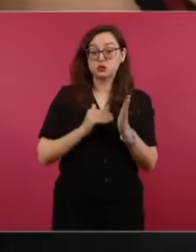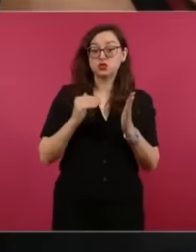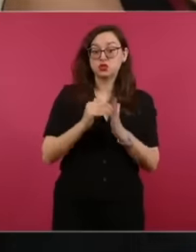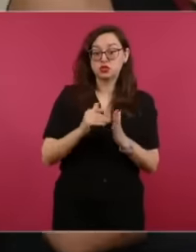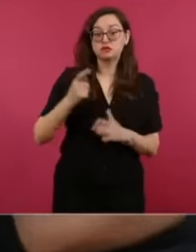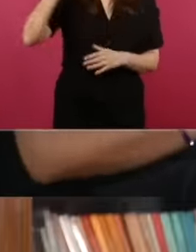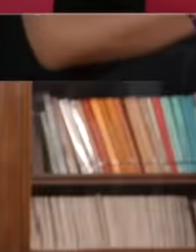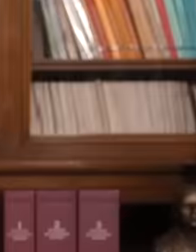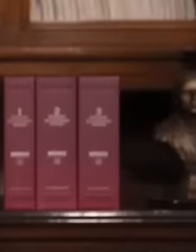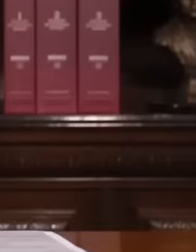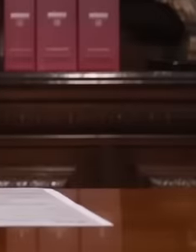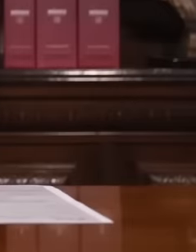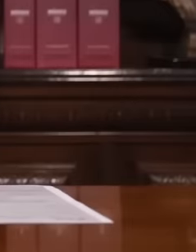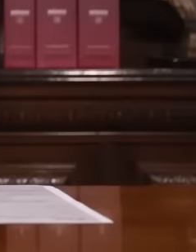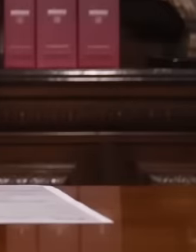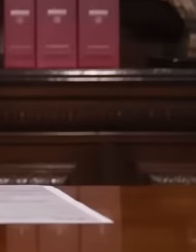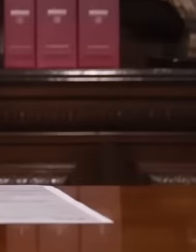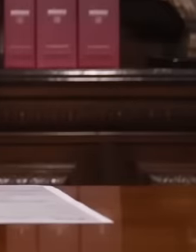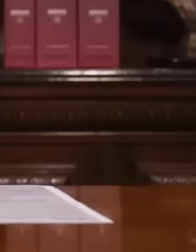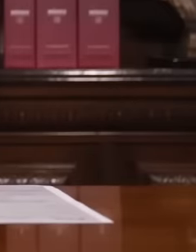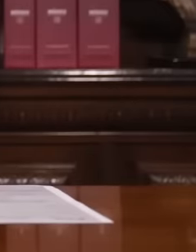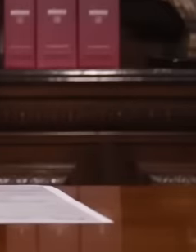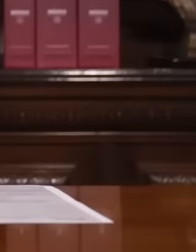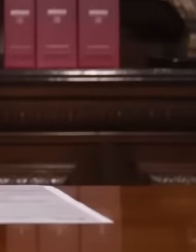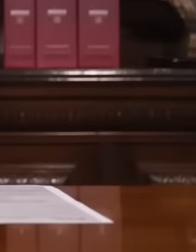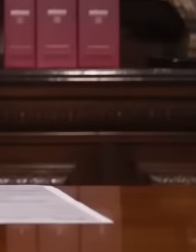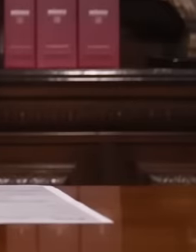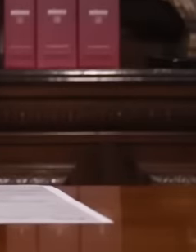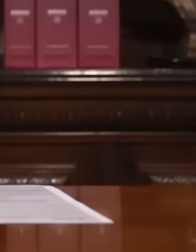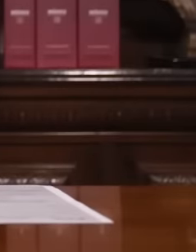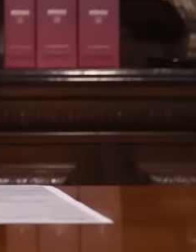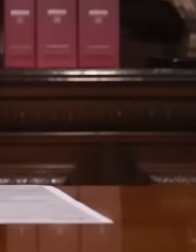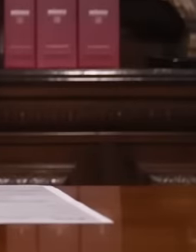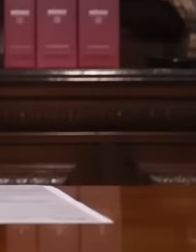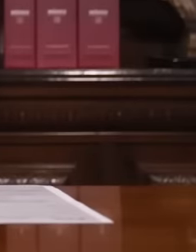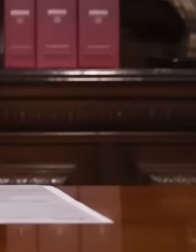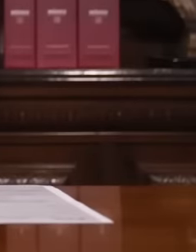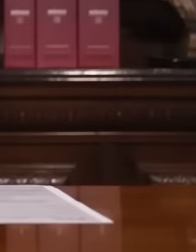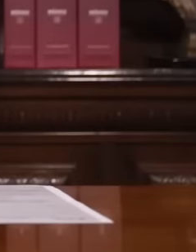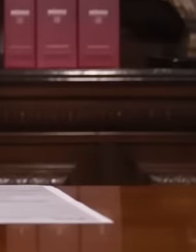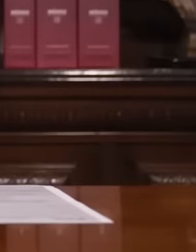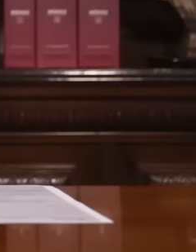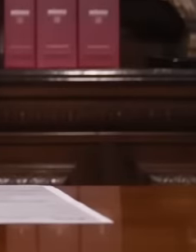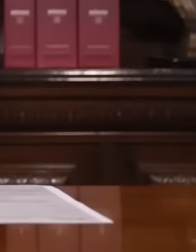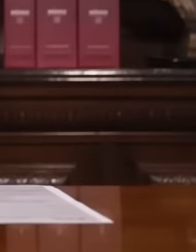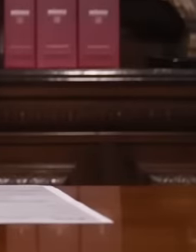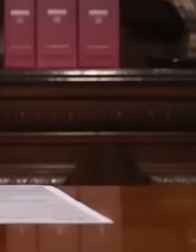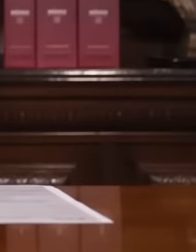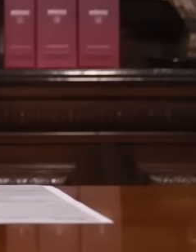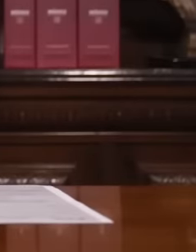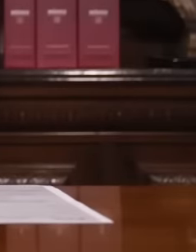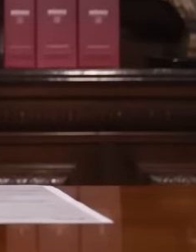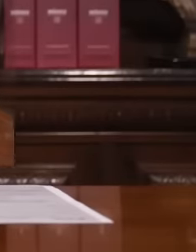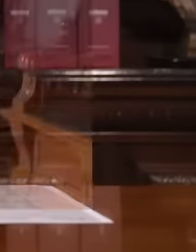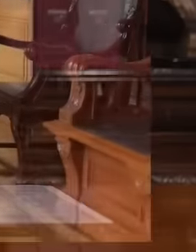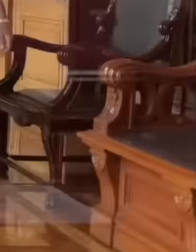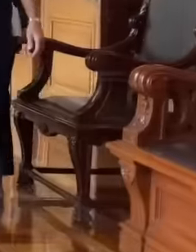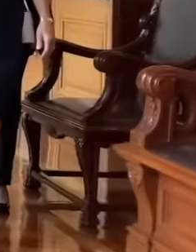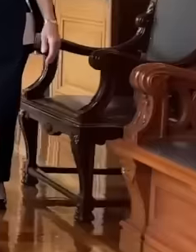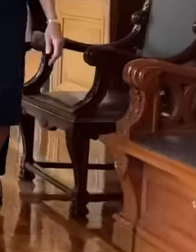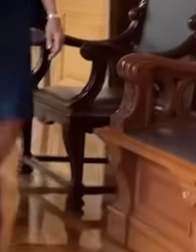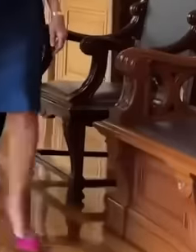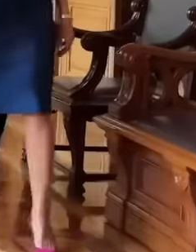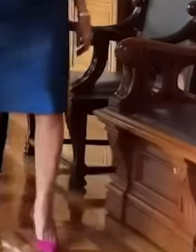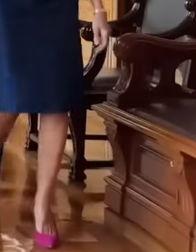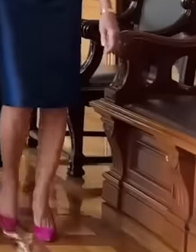for the Mexican government to look bad in the eyes of the Mexican people, as we have seen. President